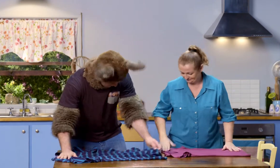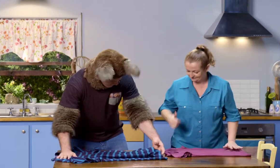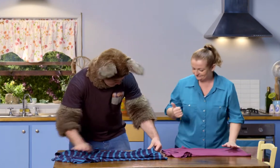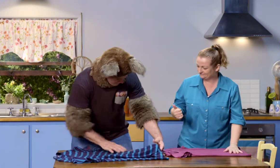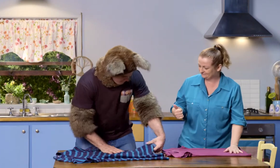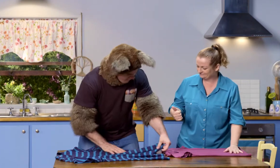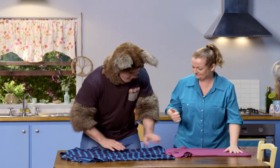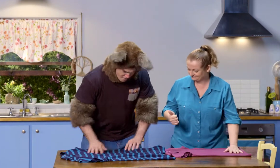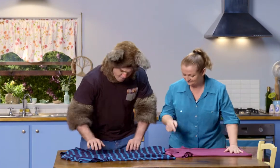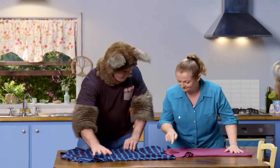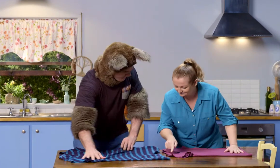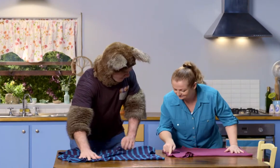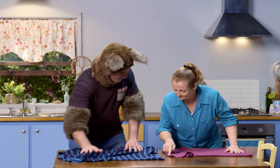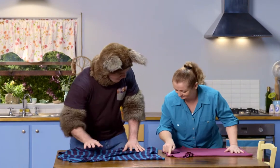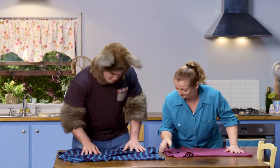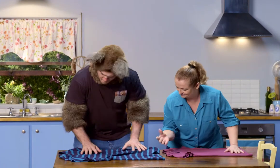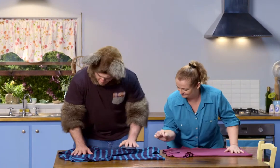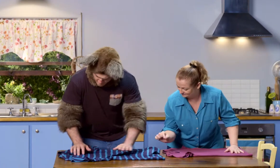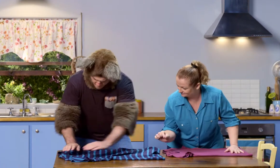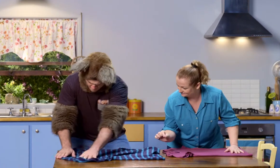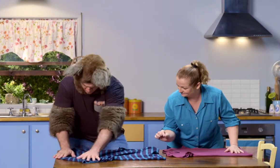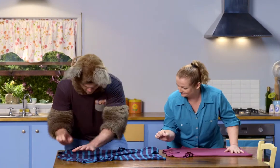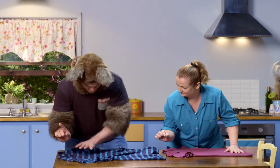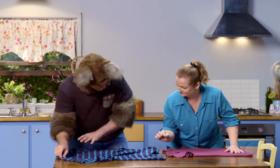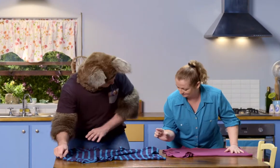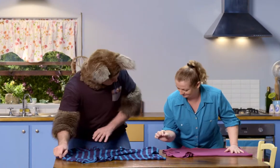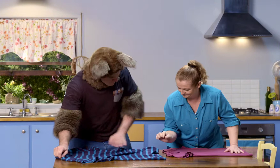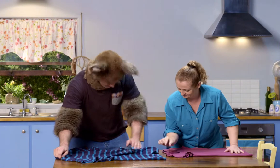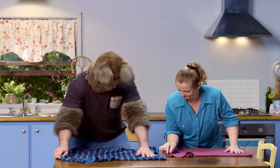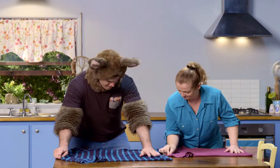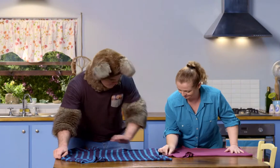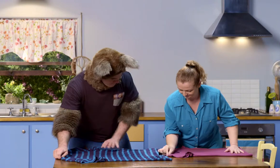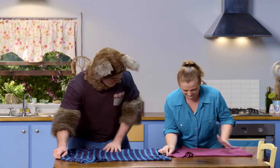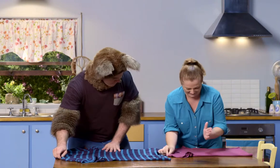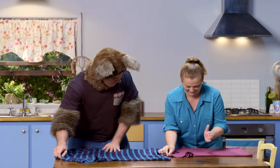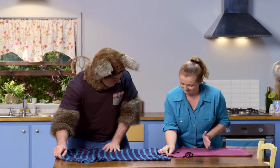Right. Good. Join your thumb and forefinger and pinch through the fabric,